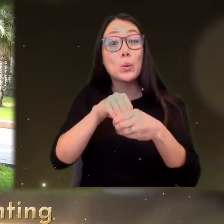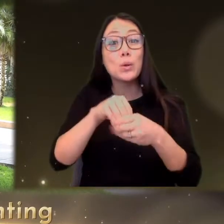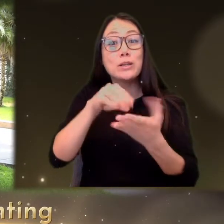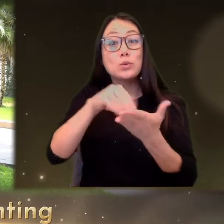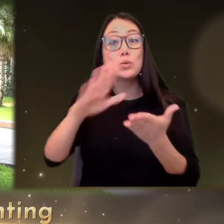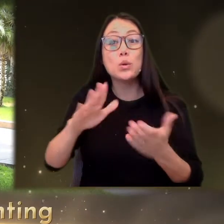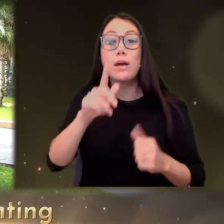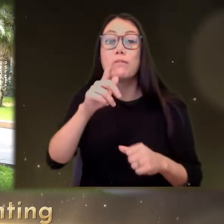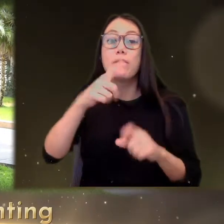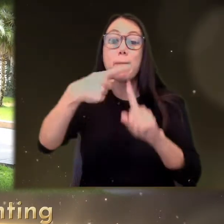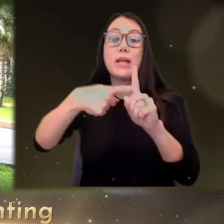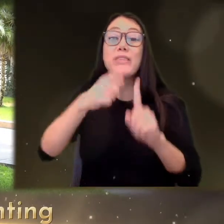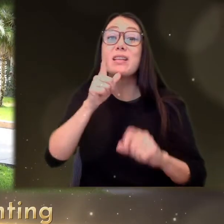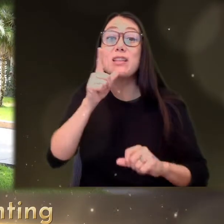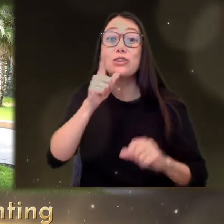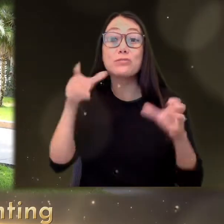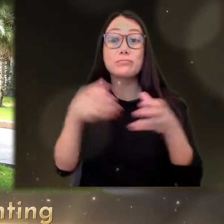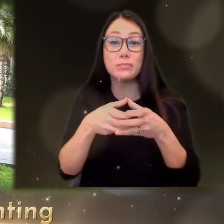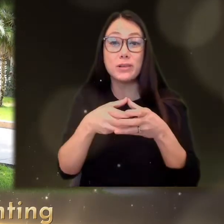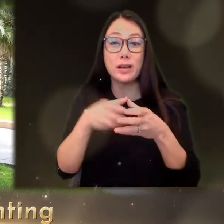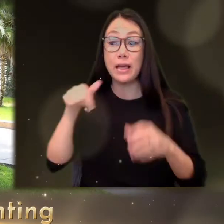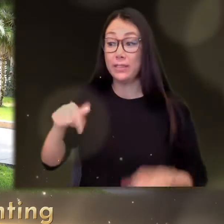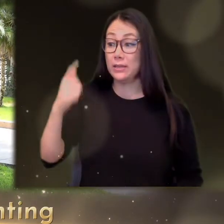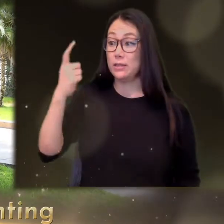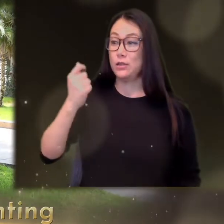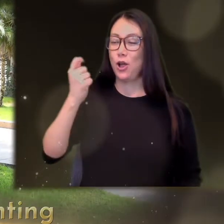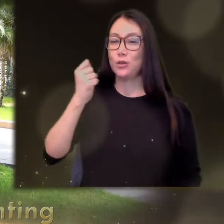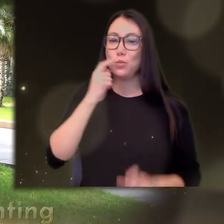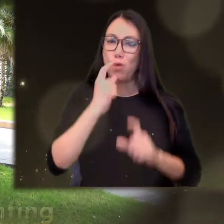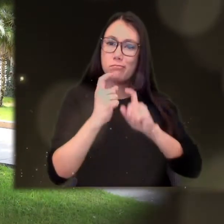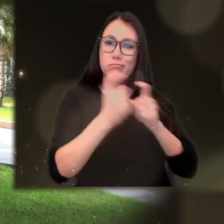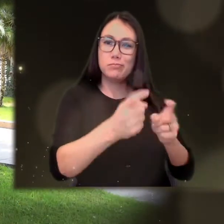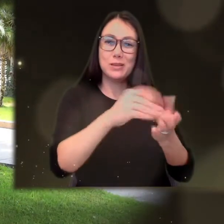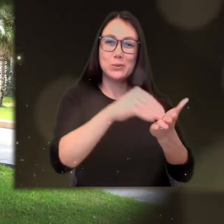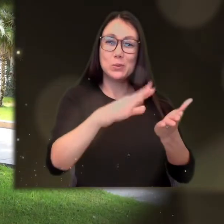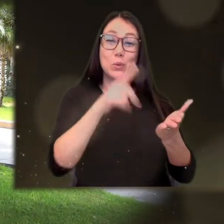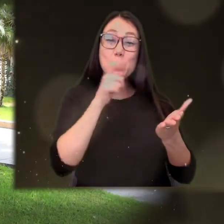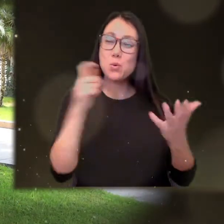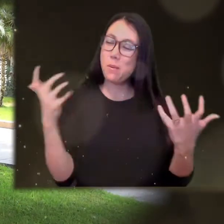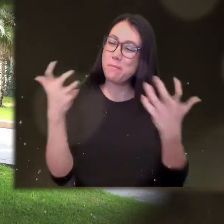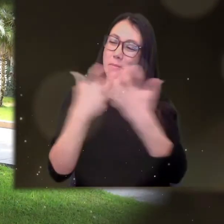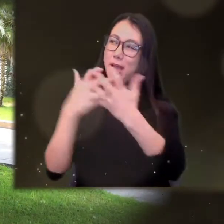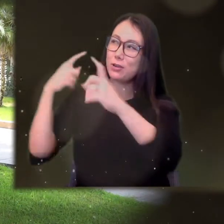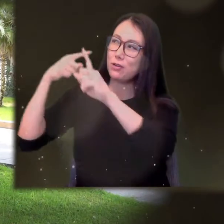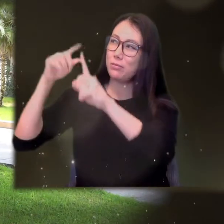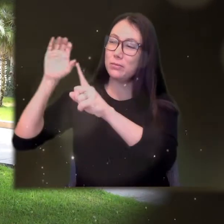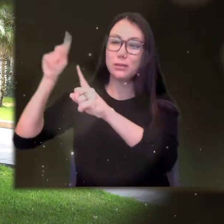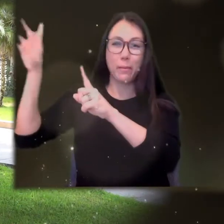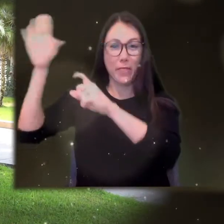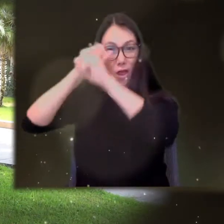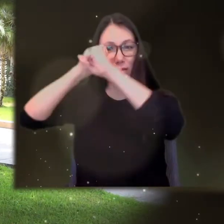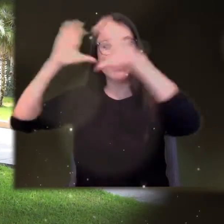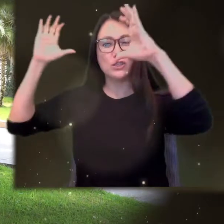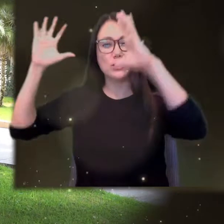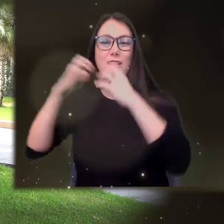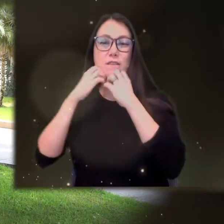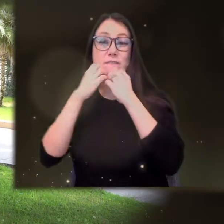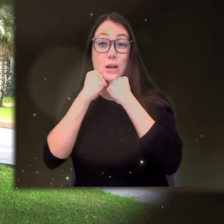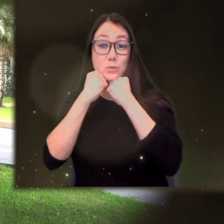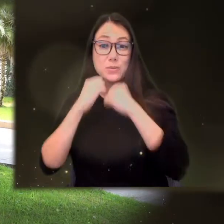STUDENT OF THE MONTH AWARD AND LUNCHEON THIS SCHOLARSHIP GOES TO A STUDENT THAT BEST REPRESENTS THE VISION AND VALUES